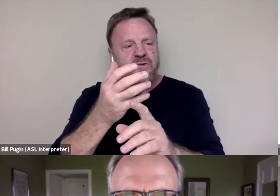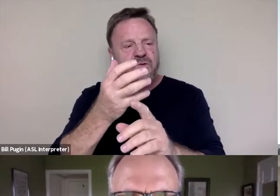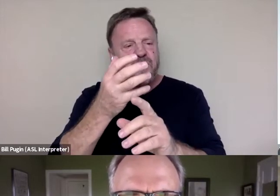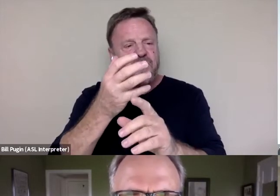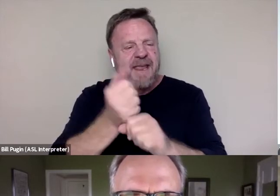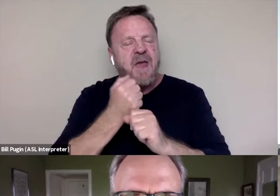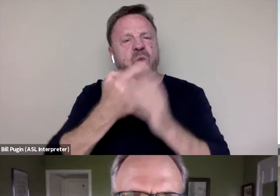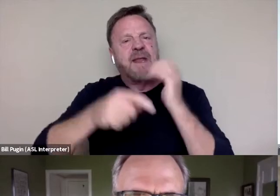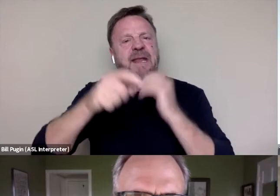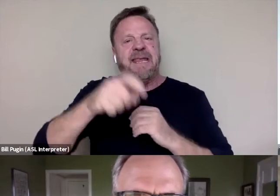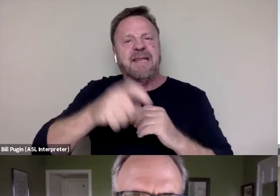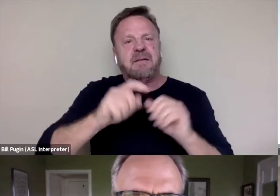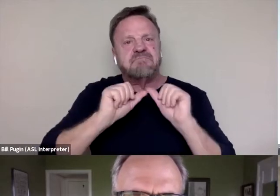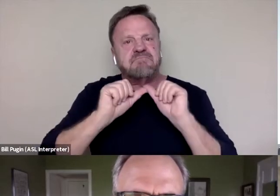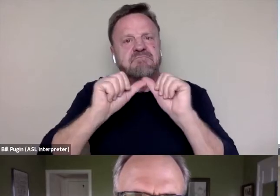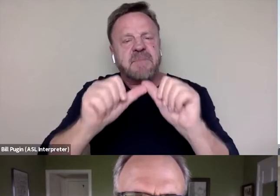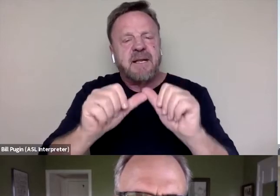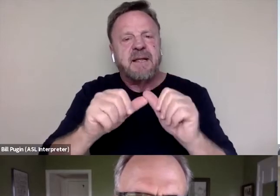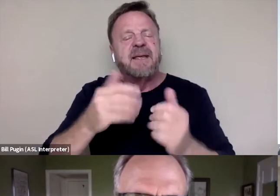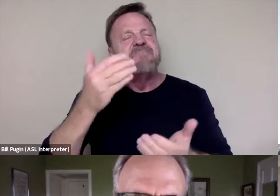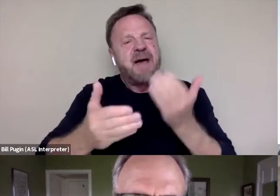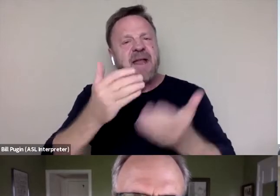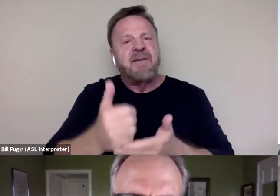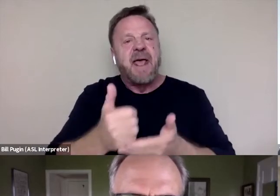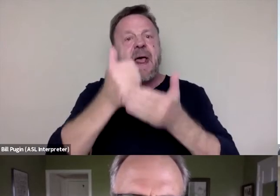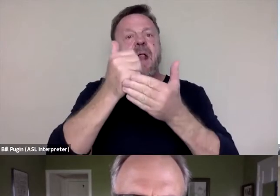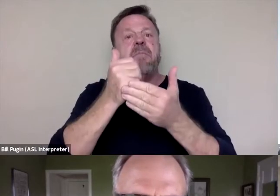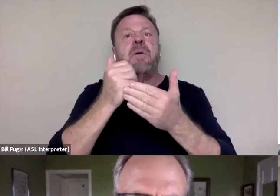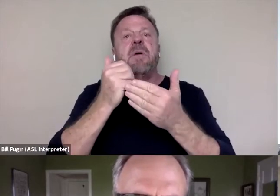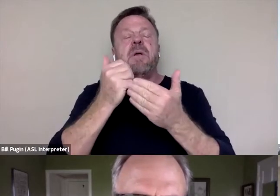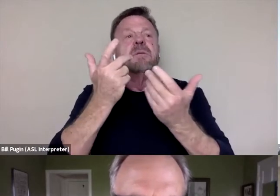that might've helped it reach as many people as possible